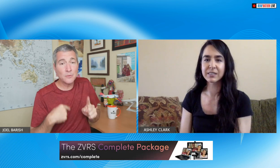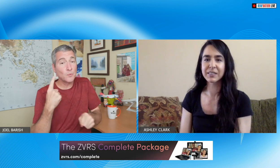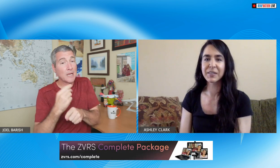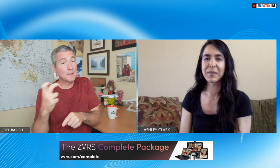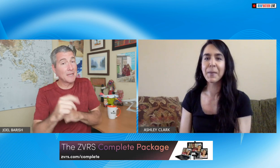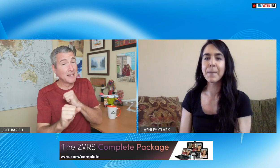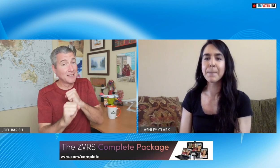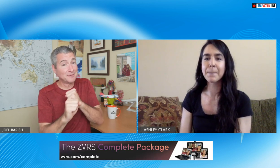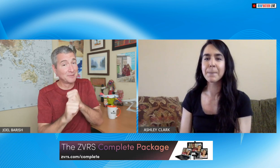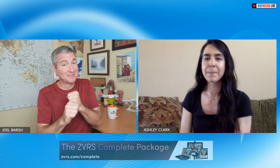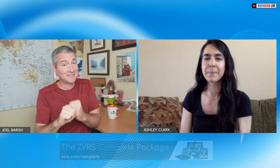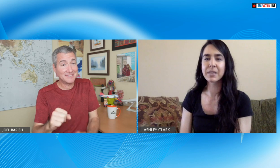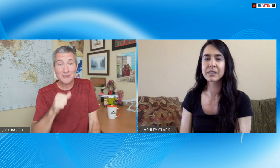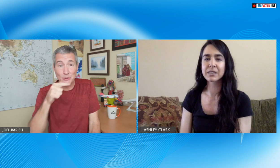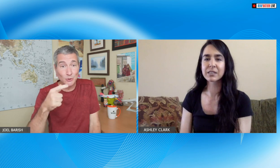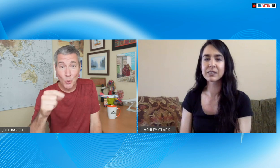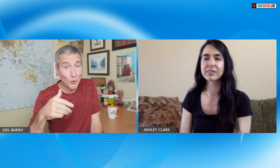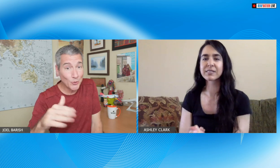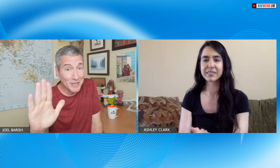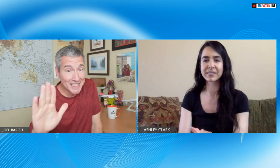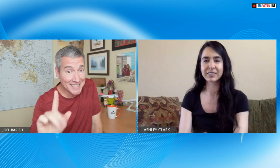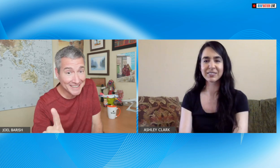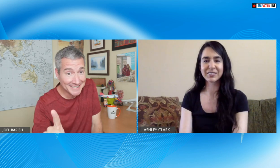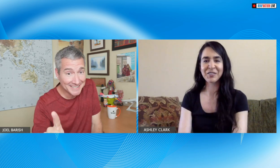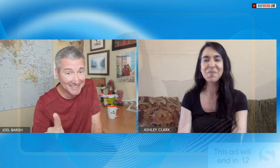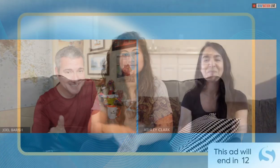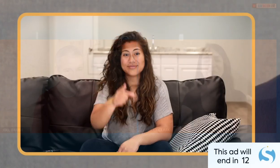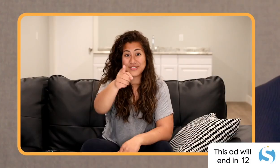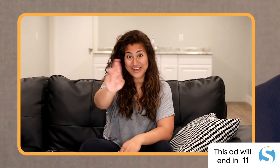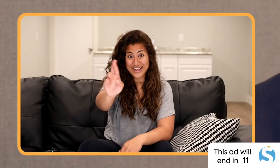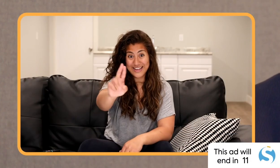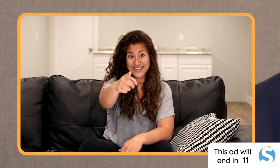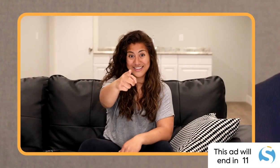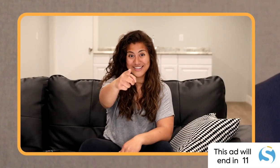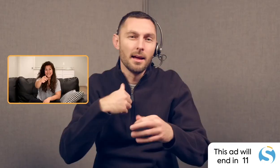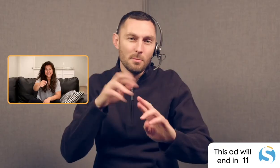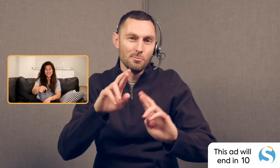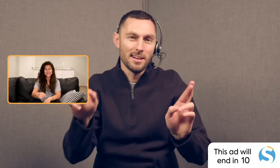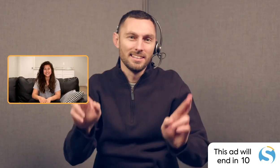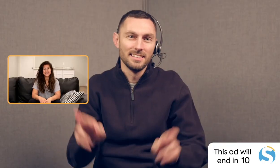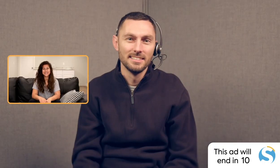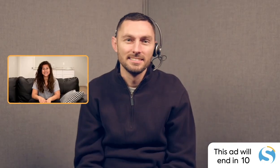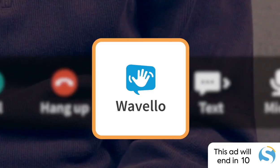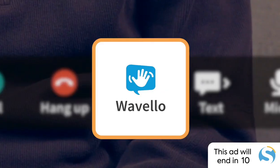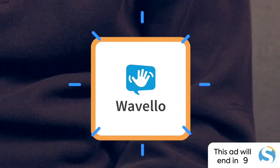got to where you are let me be right back after this ad don't go away